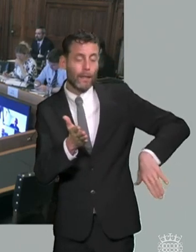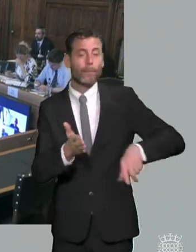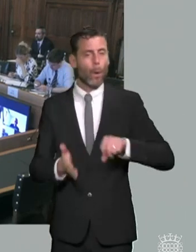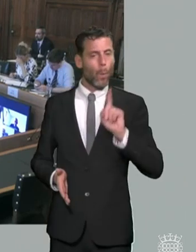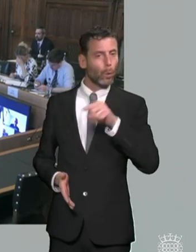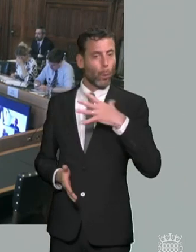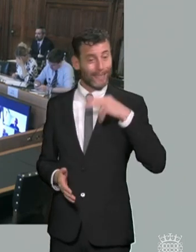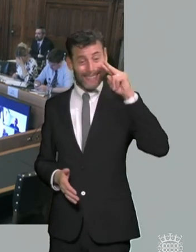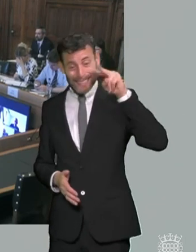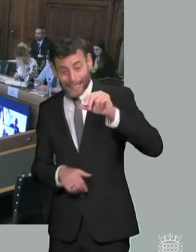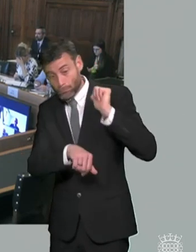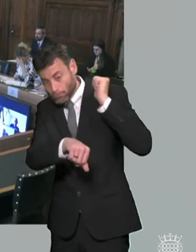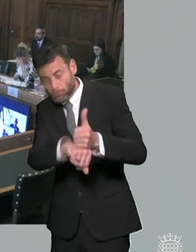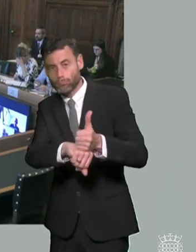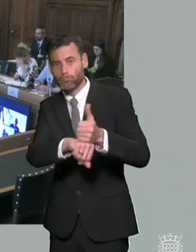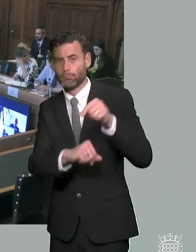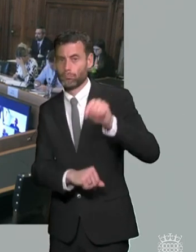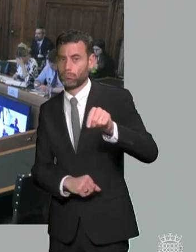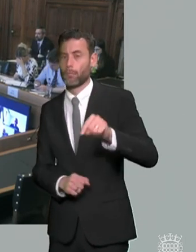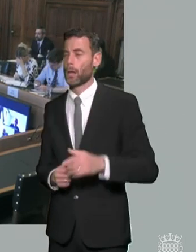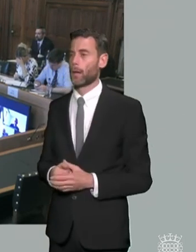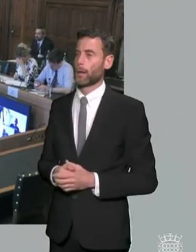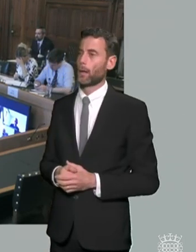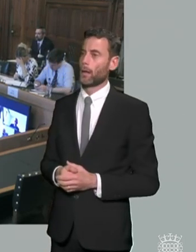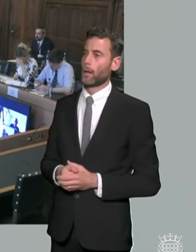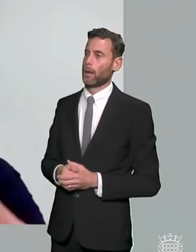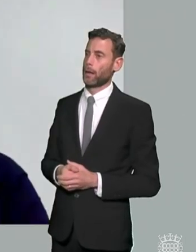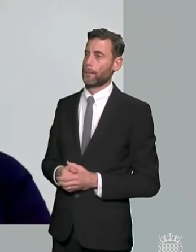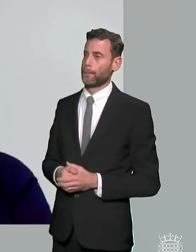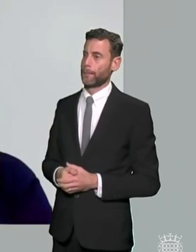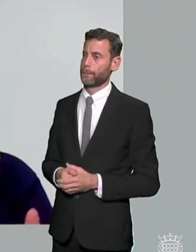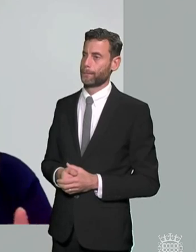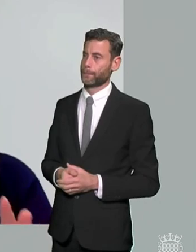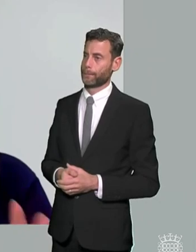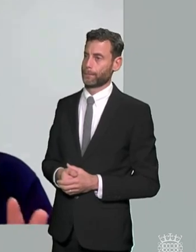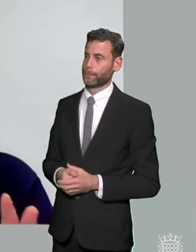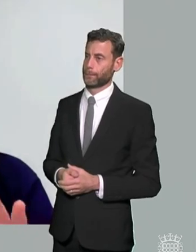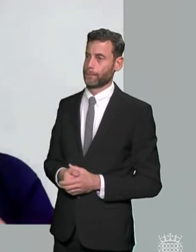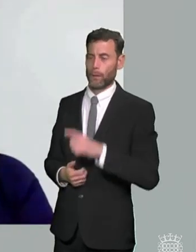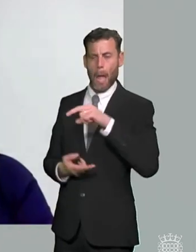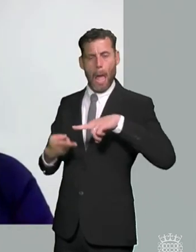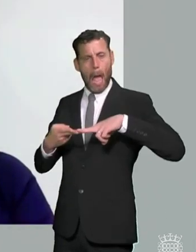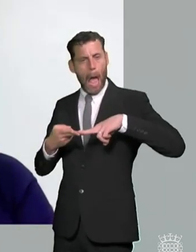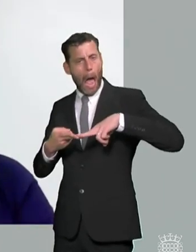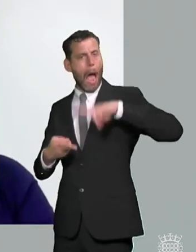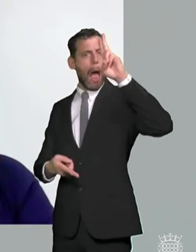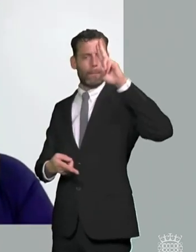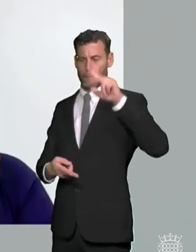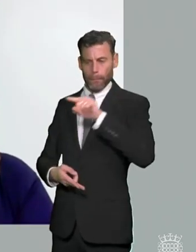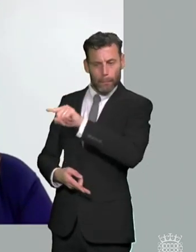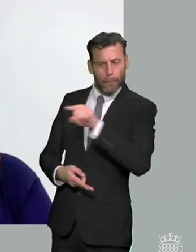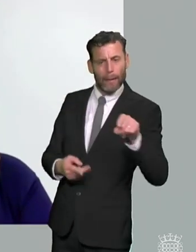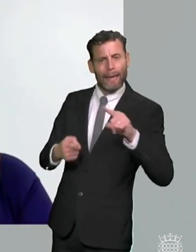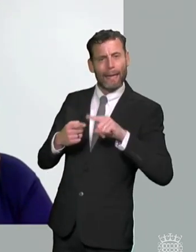um ali um i think in terms of the increase in the number of ehc plans you know when when these